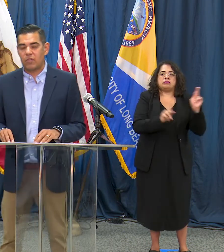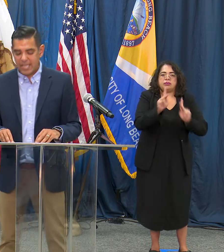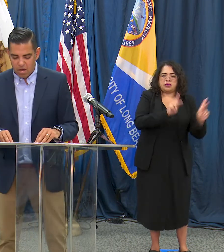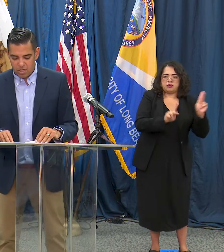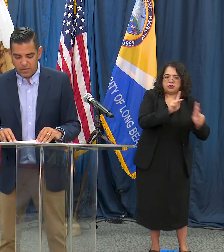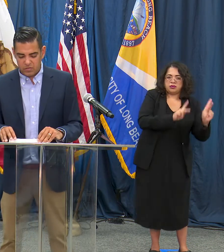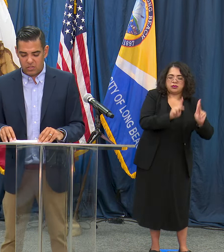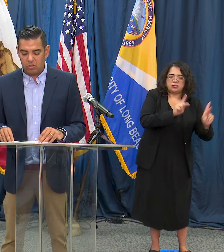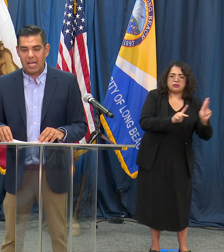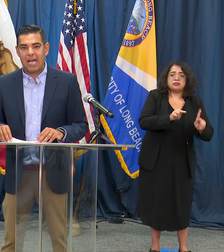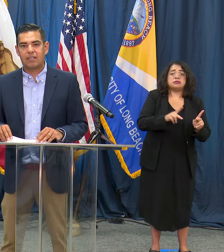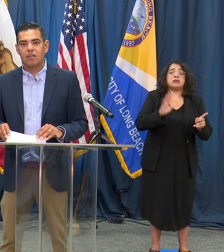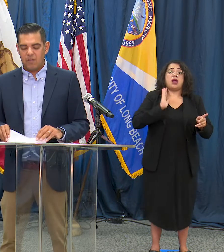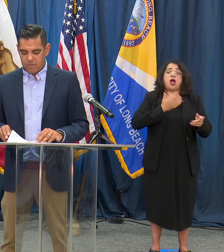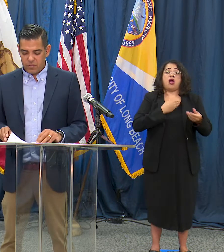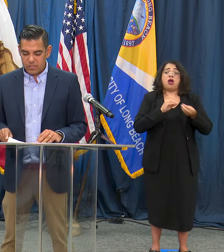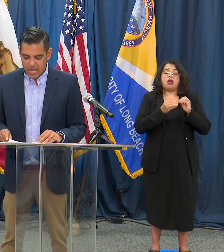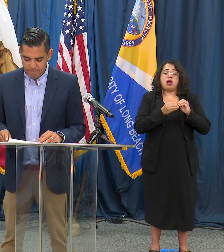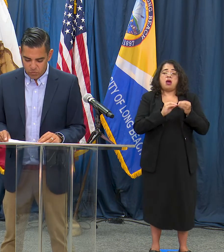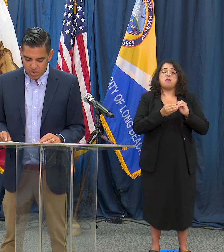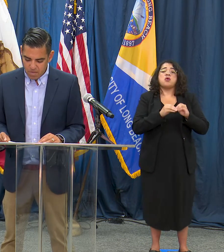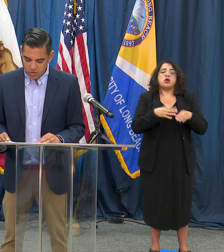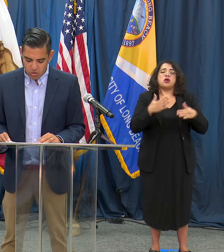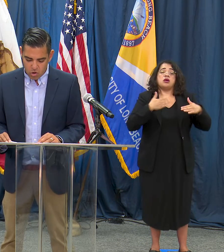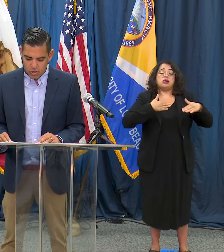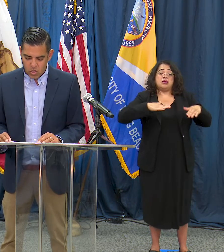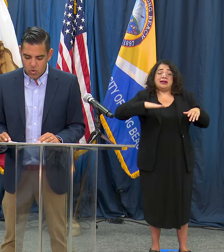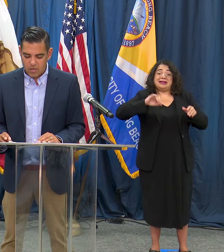the county but still lag the state and what I mentioned earlier was that